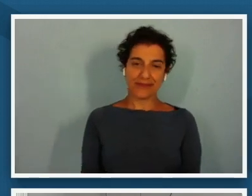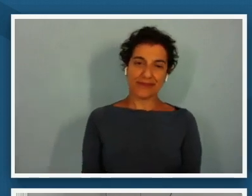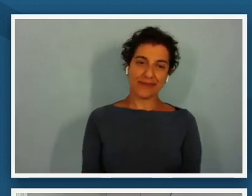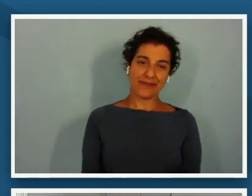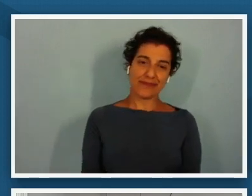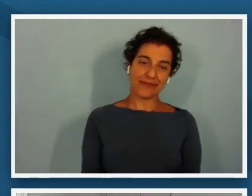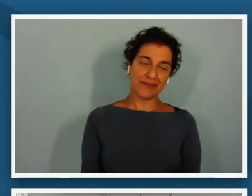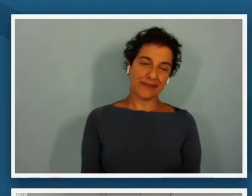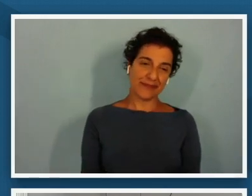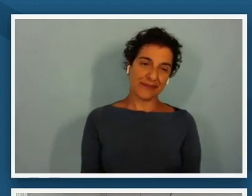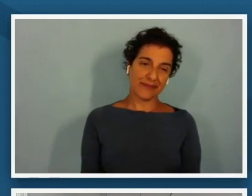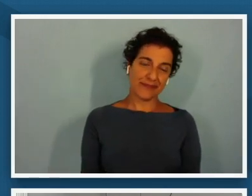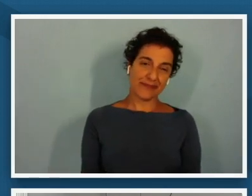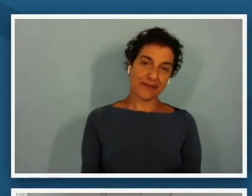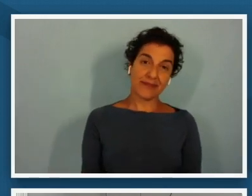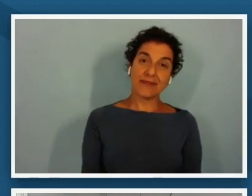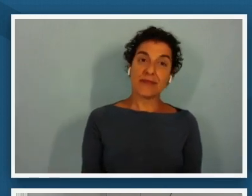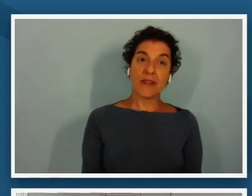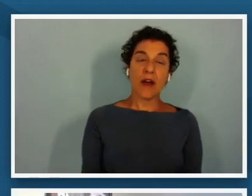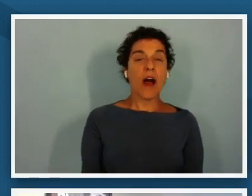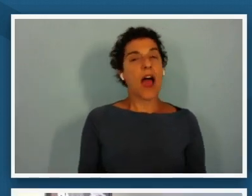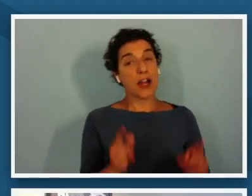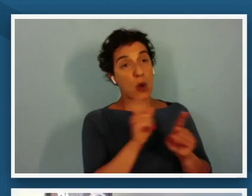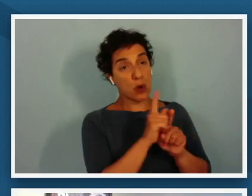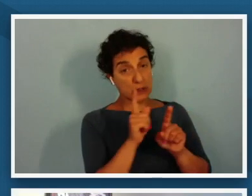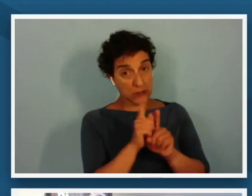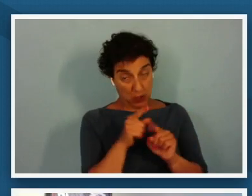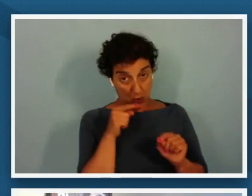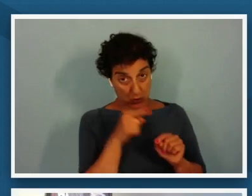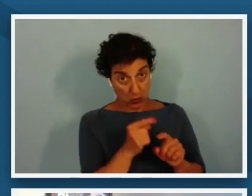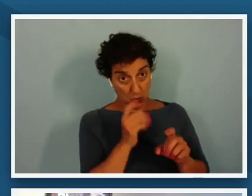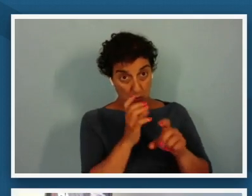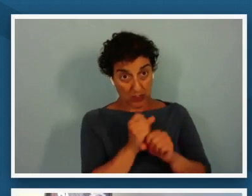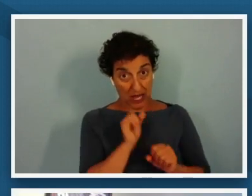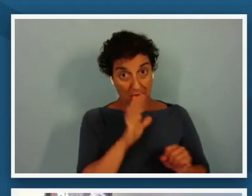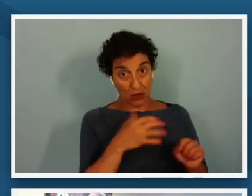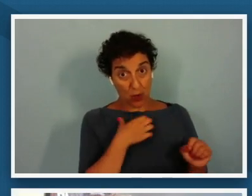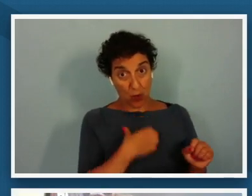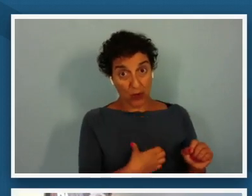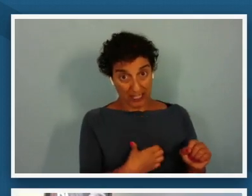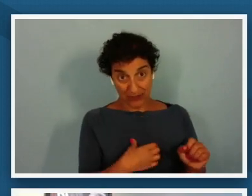um and elizabeth you got your wish um